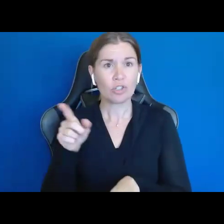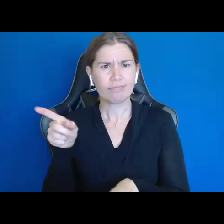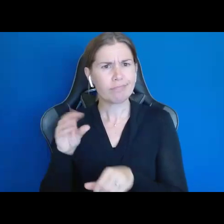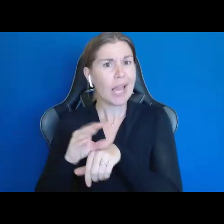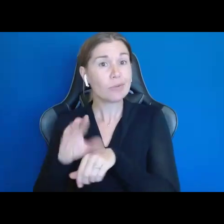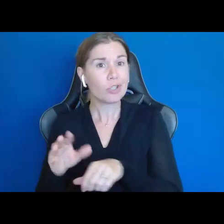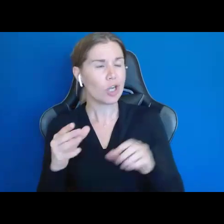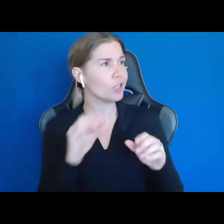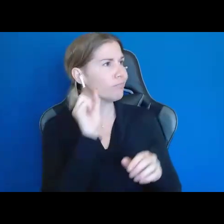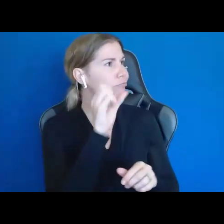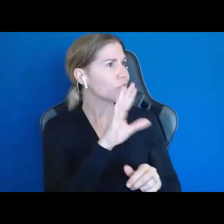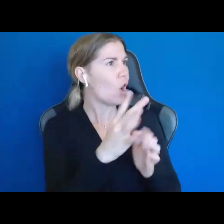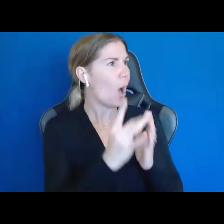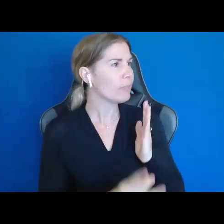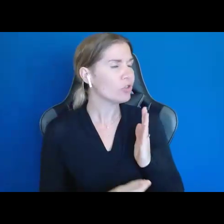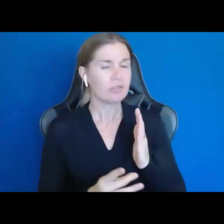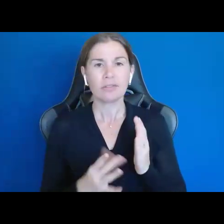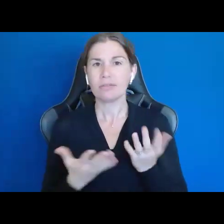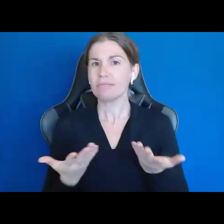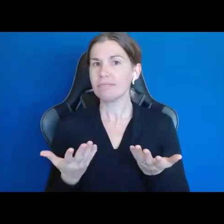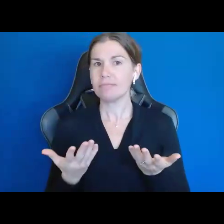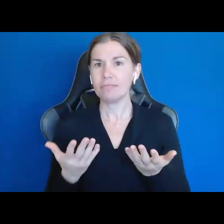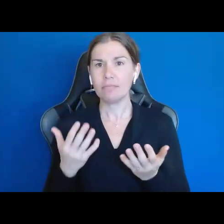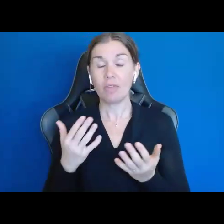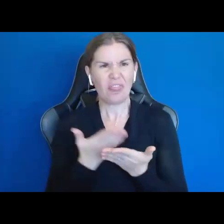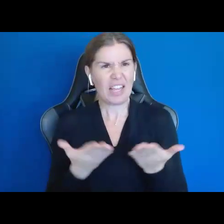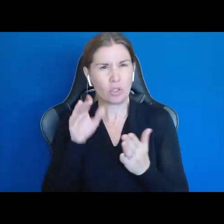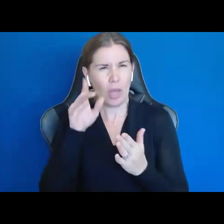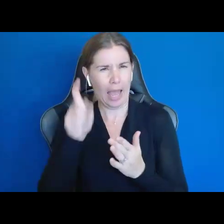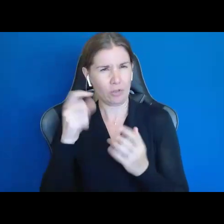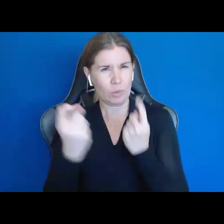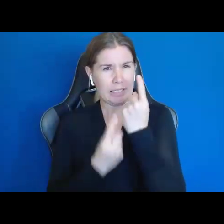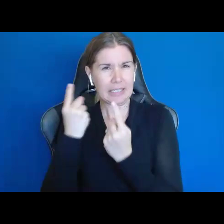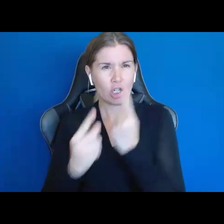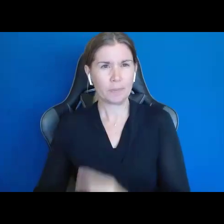want to do, providers you might consider, and you think about that and you choose your